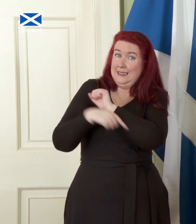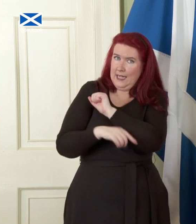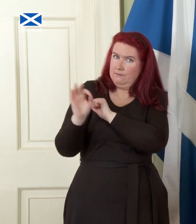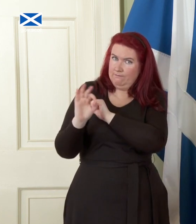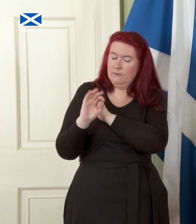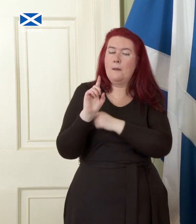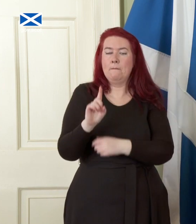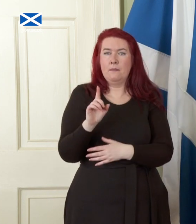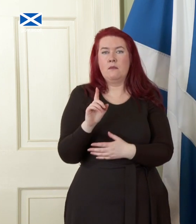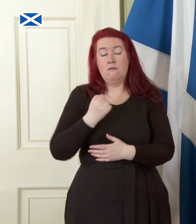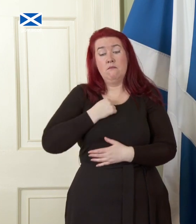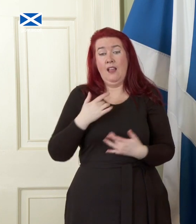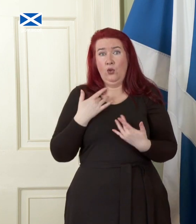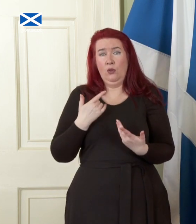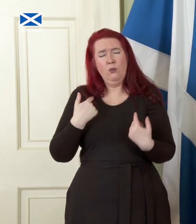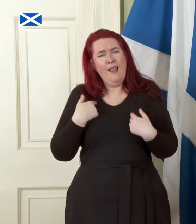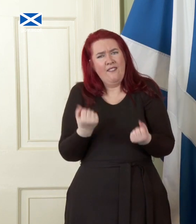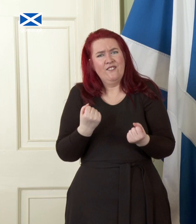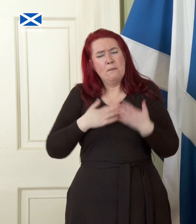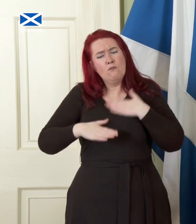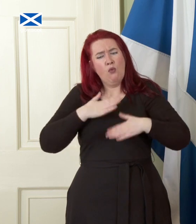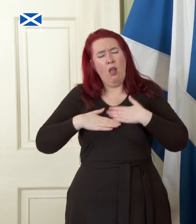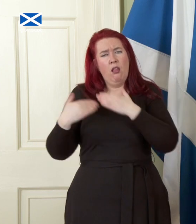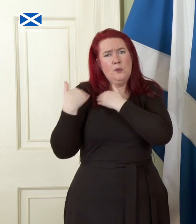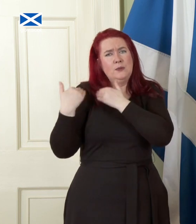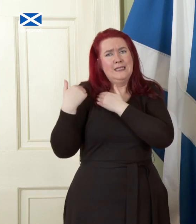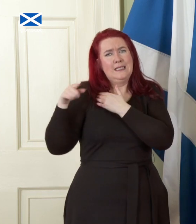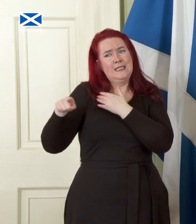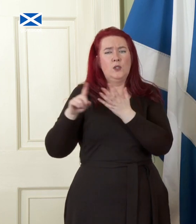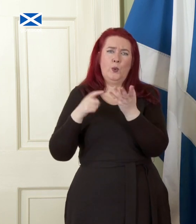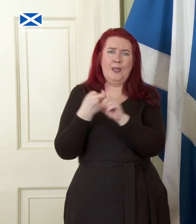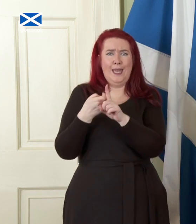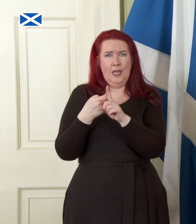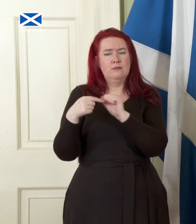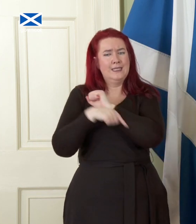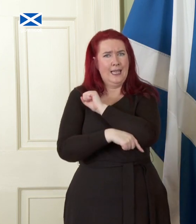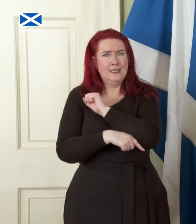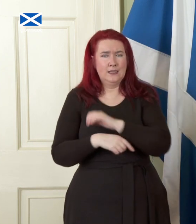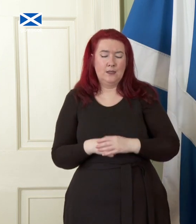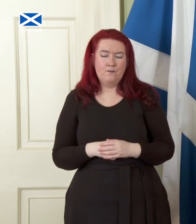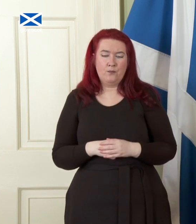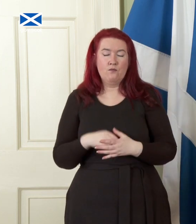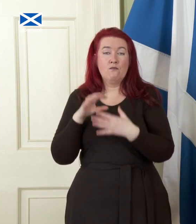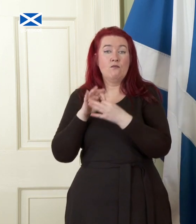in my view, bear a moral responsibility. In light of that, and indeed our desire for strong future